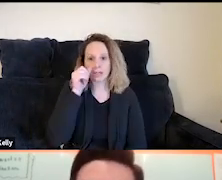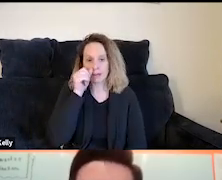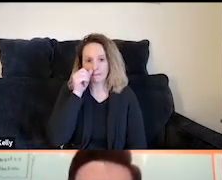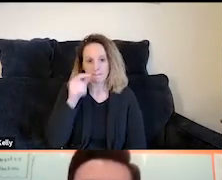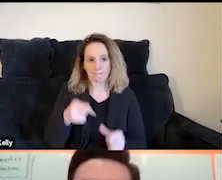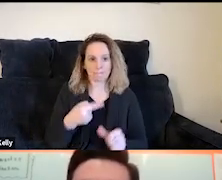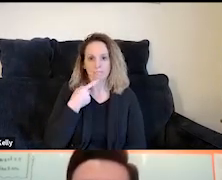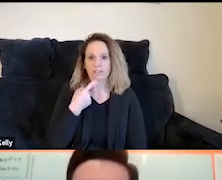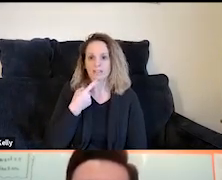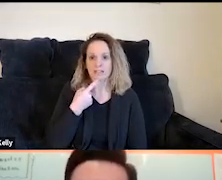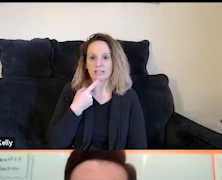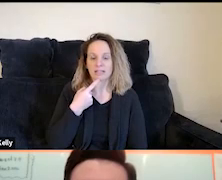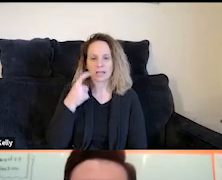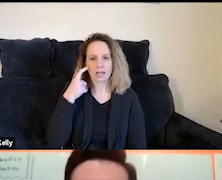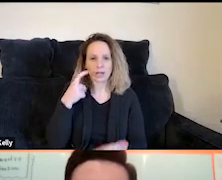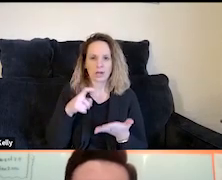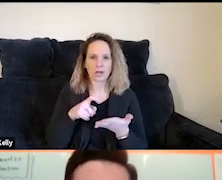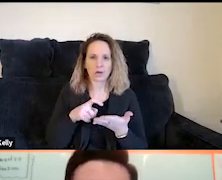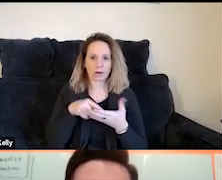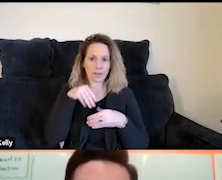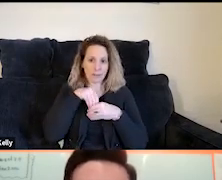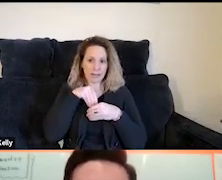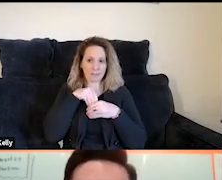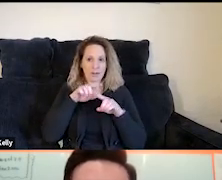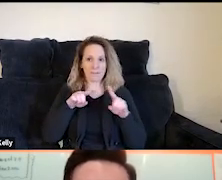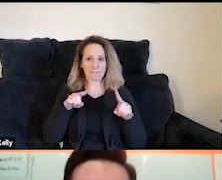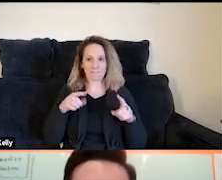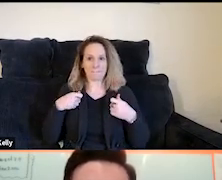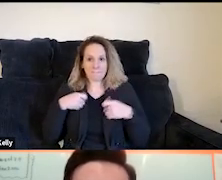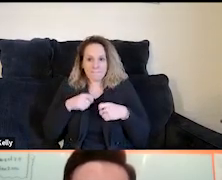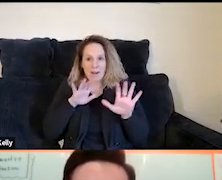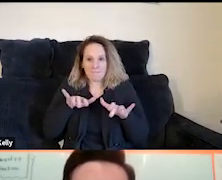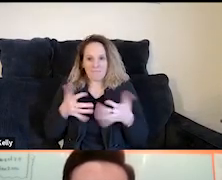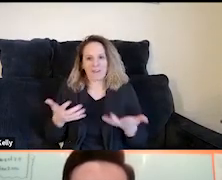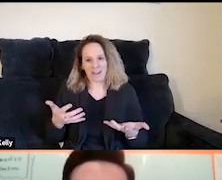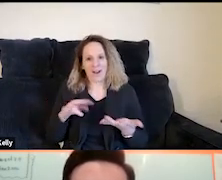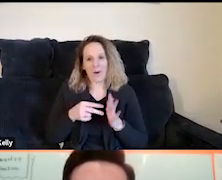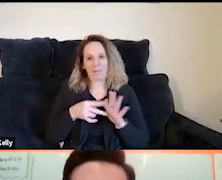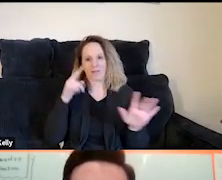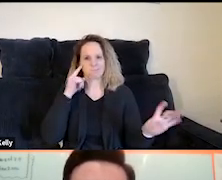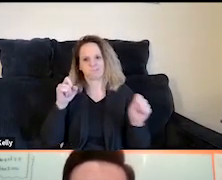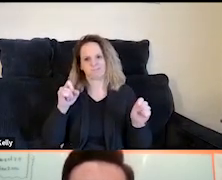is that you may notice I am indoors and yet wearing a raincoat. So, it's storming in California in the Bay Area